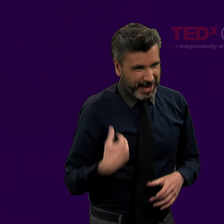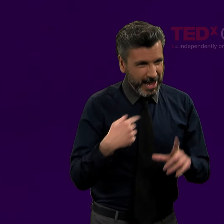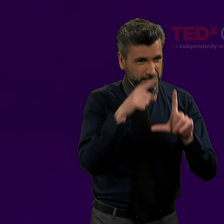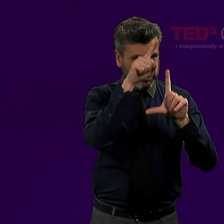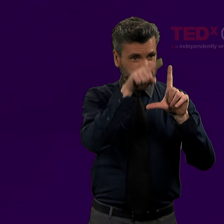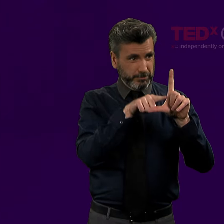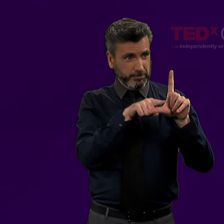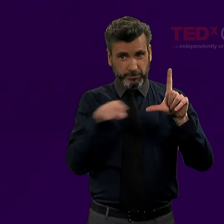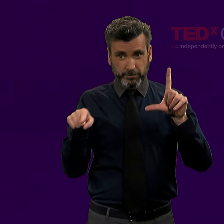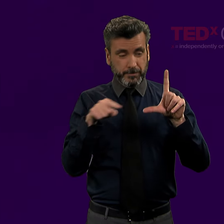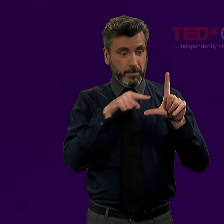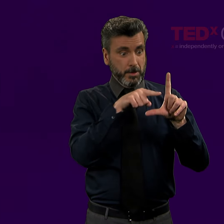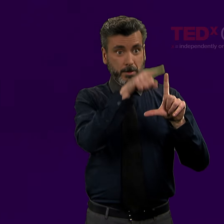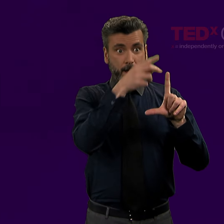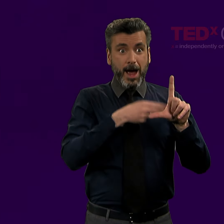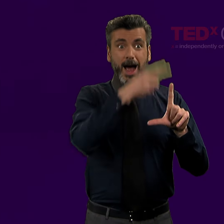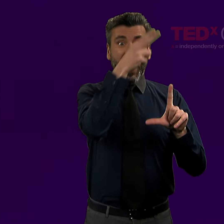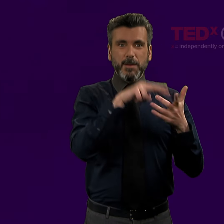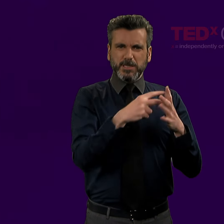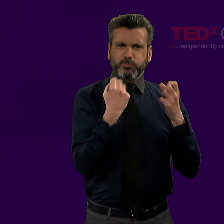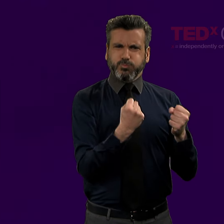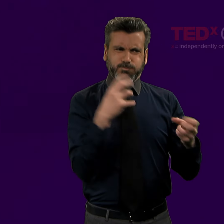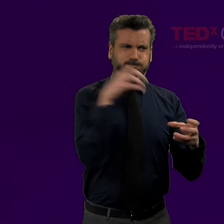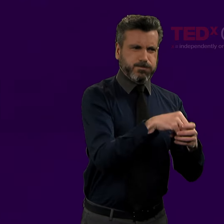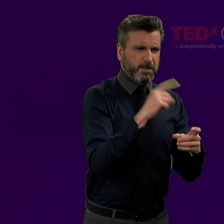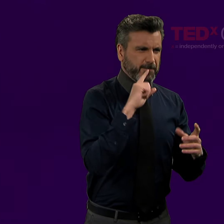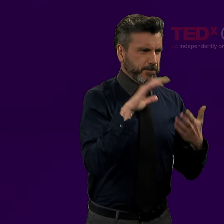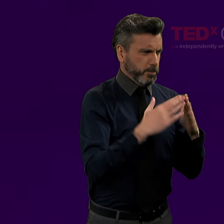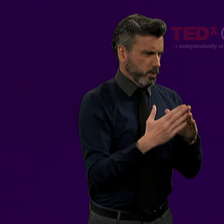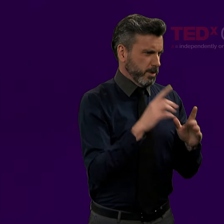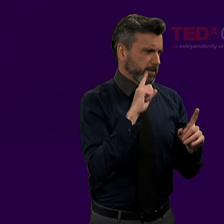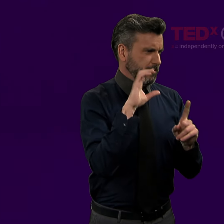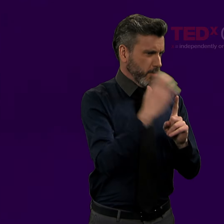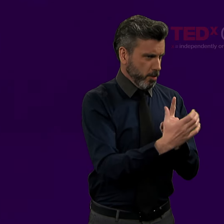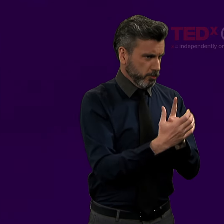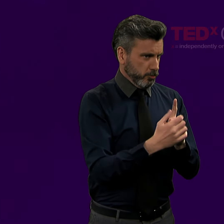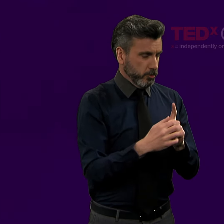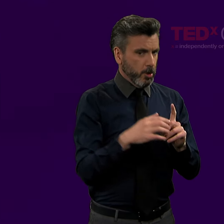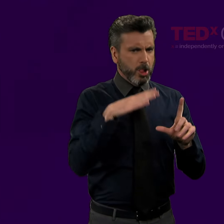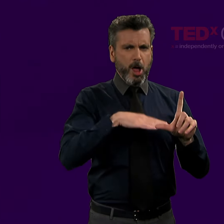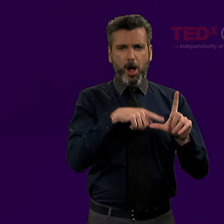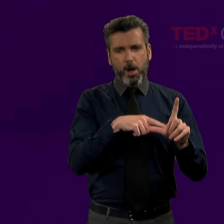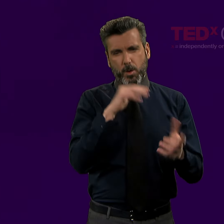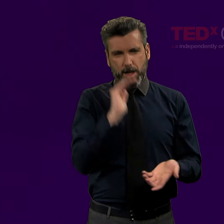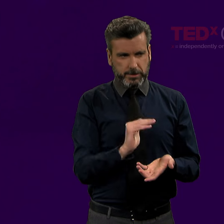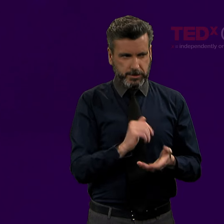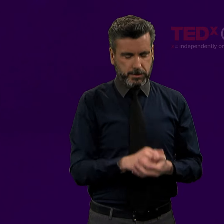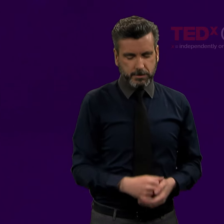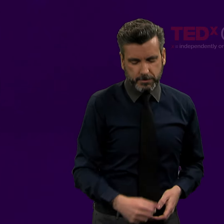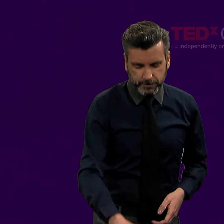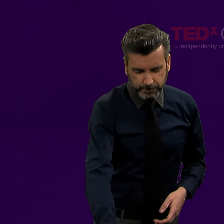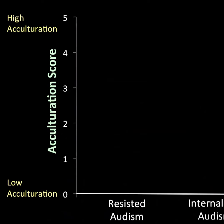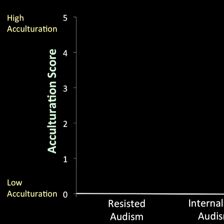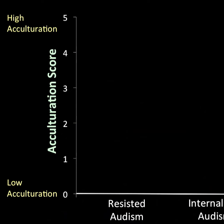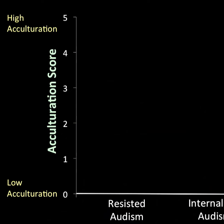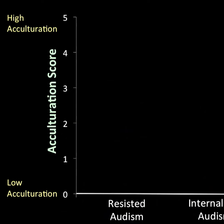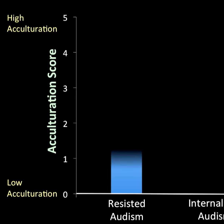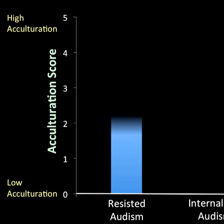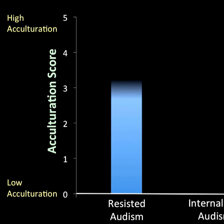And again, in this graph, we saw if there was a high score, you were highly involved in the Deaf community, had Deaf cultural aspects about you,